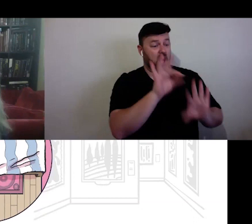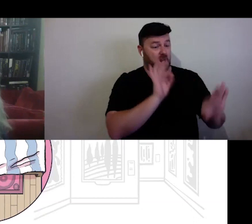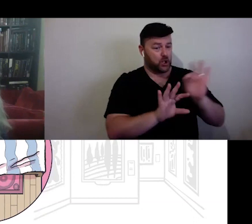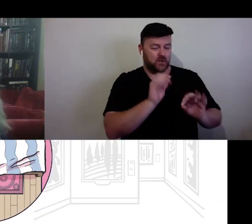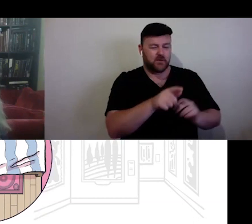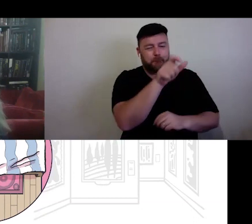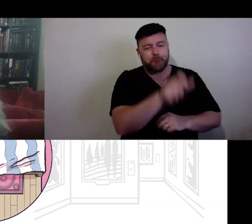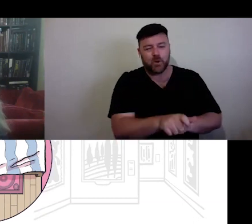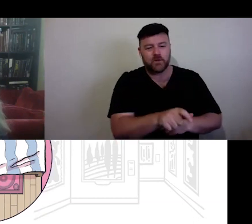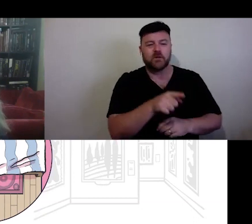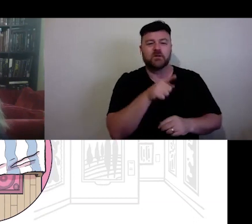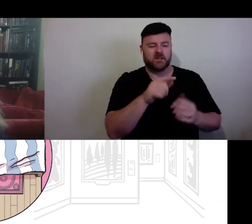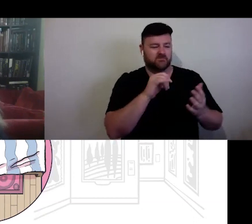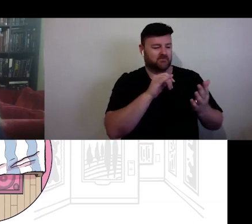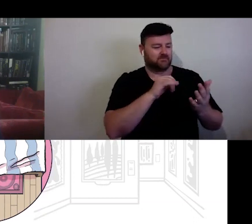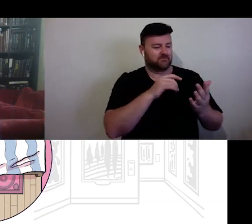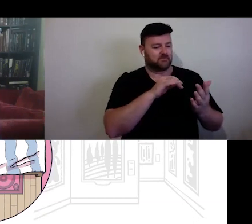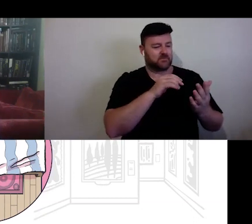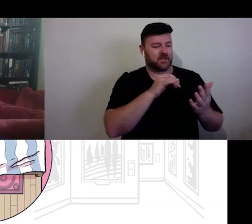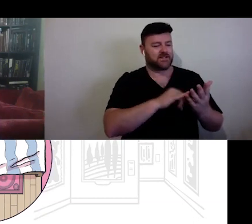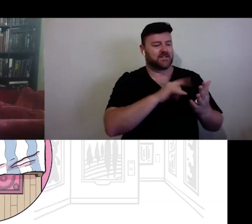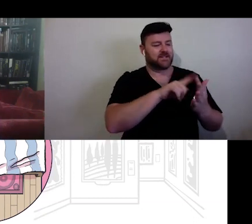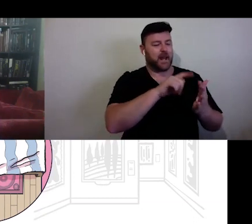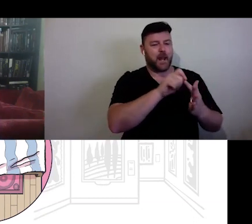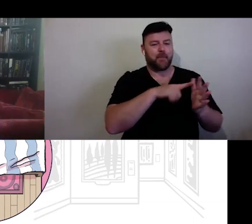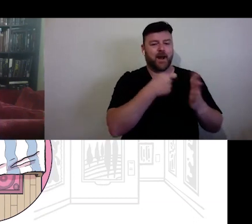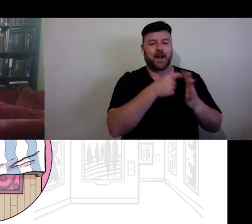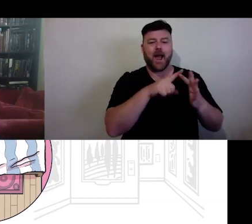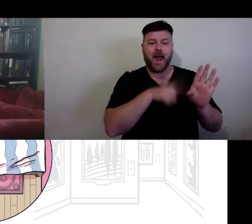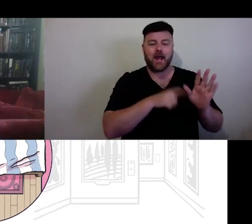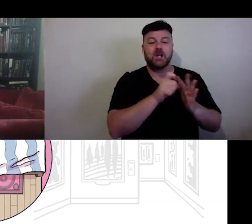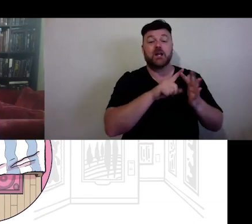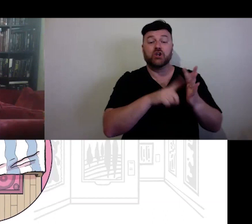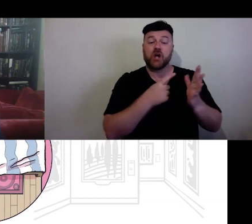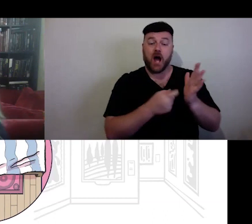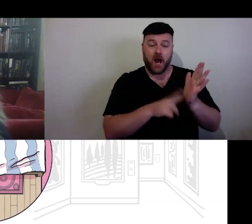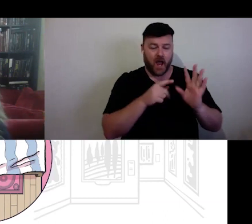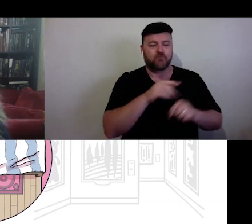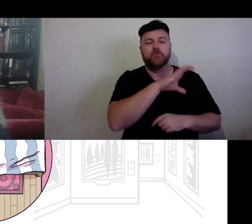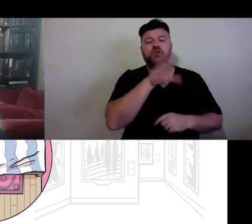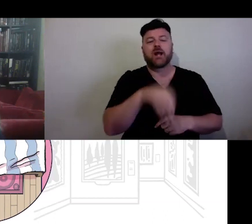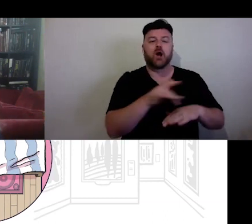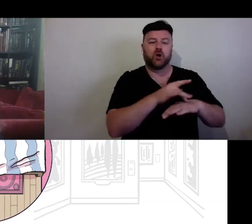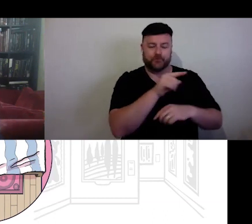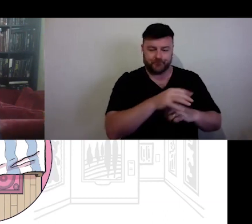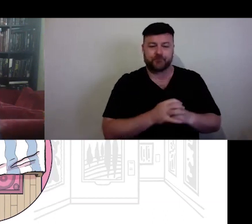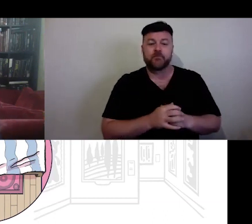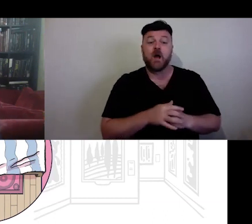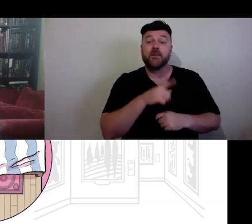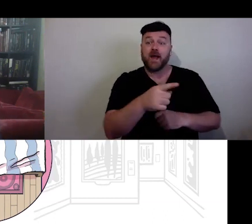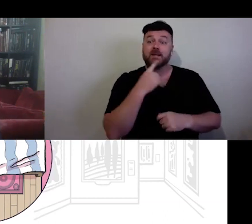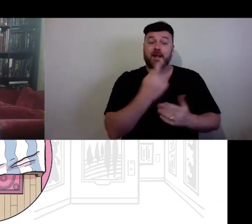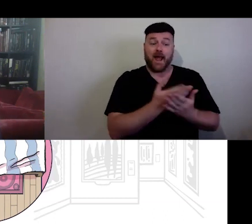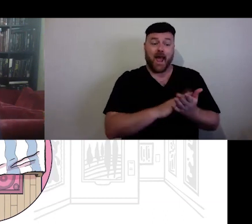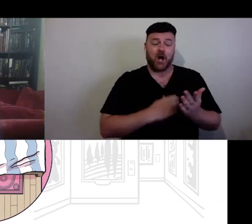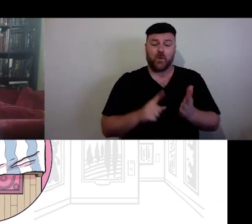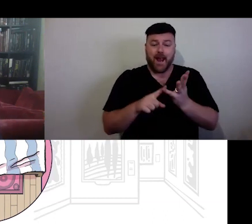it has been explained, "Part of the process of unlearning is recognising